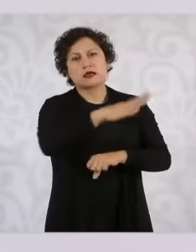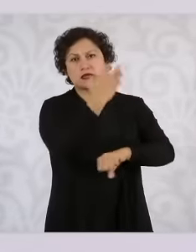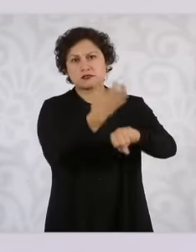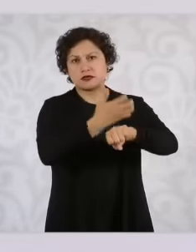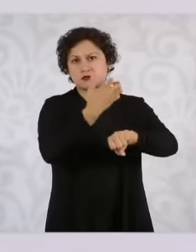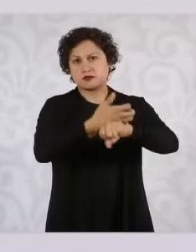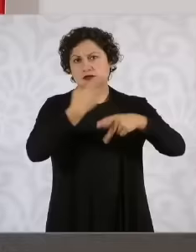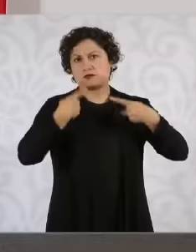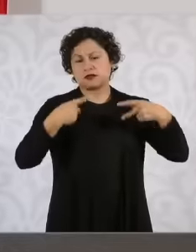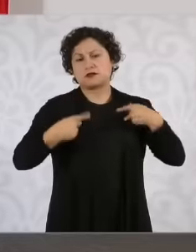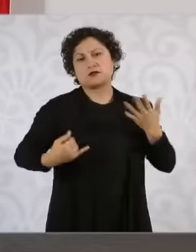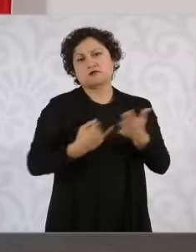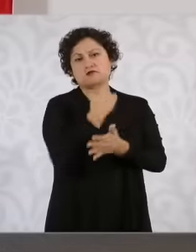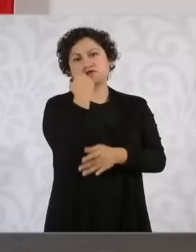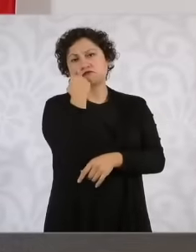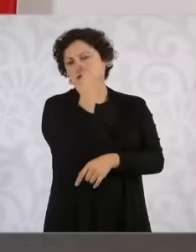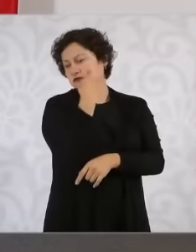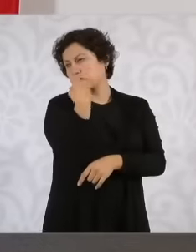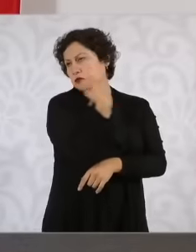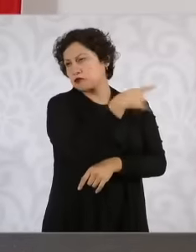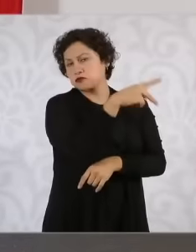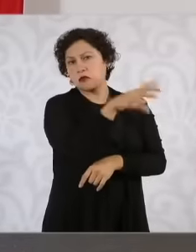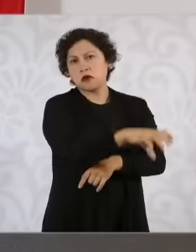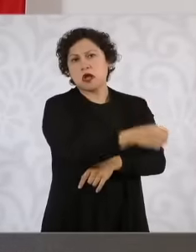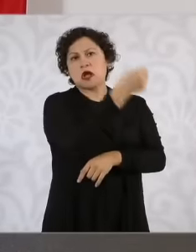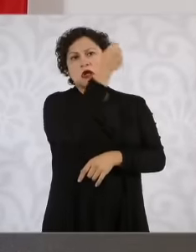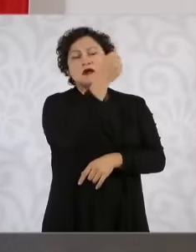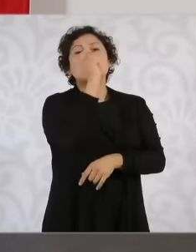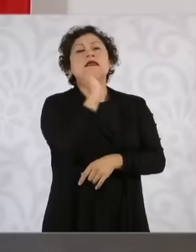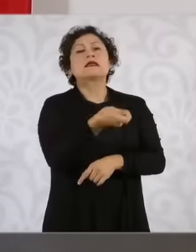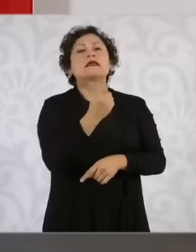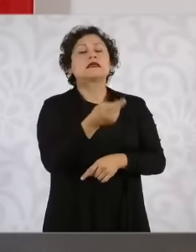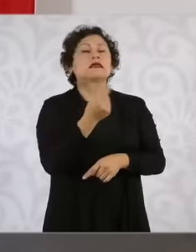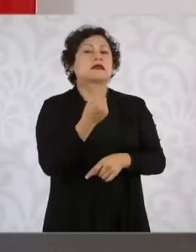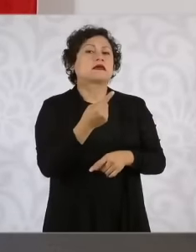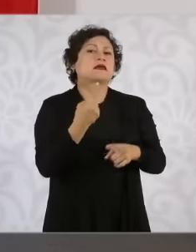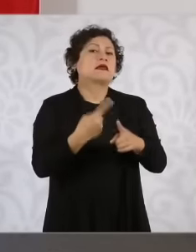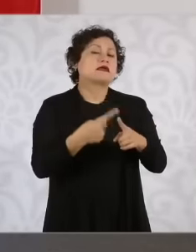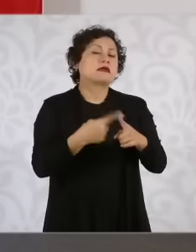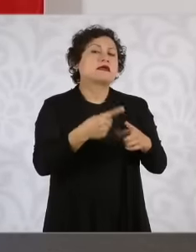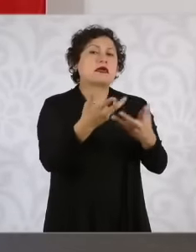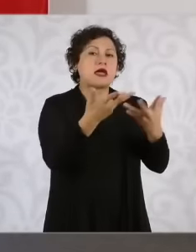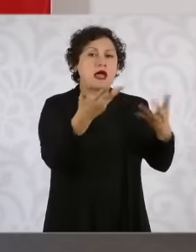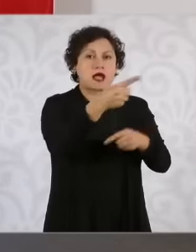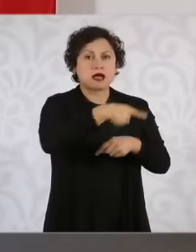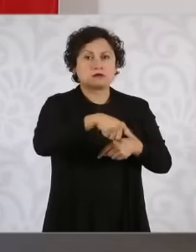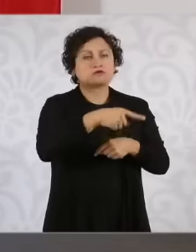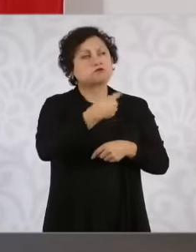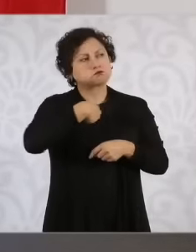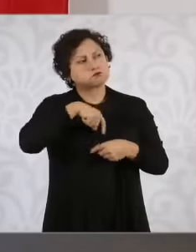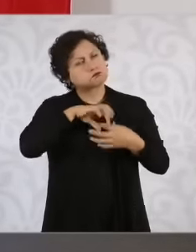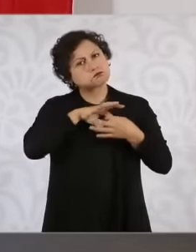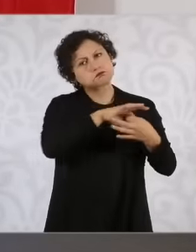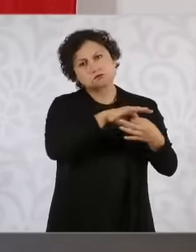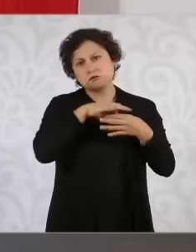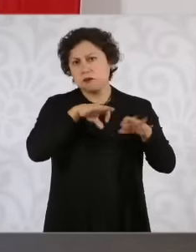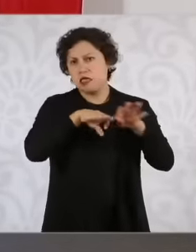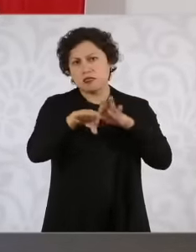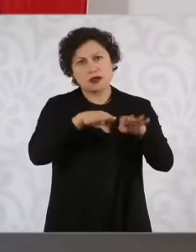we are going to work with him or her and there will be good work at this time of